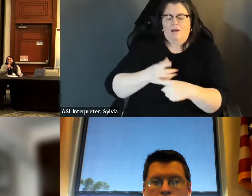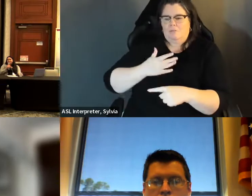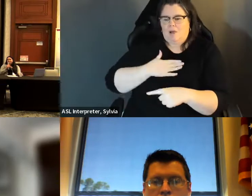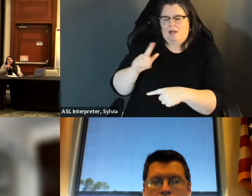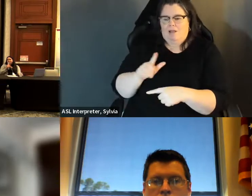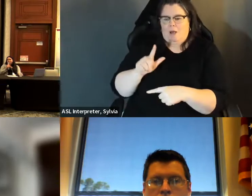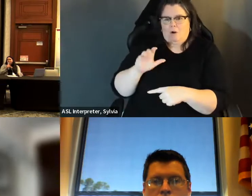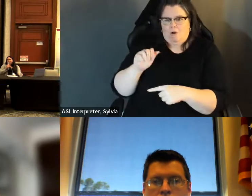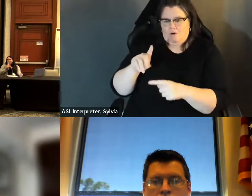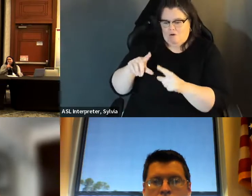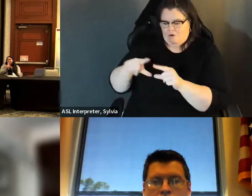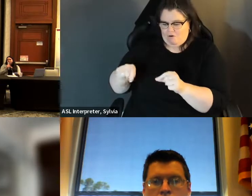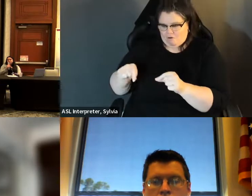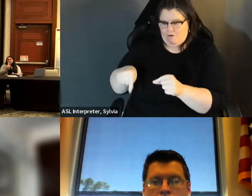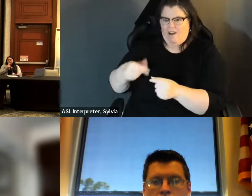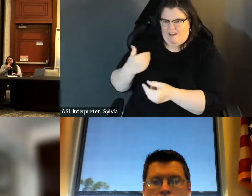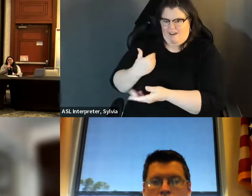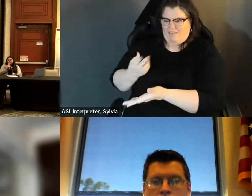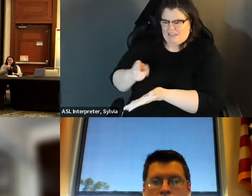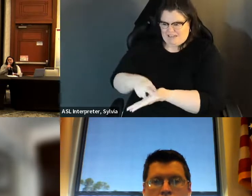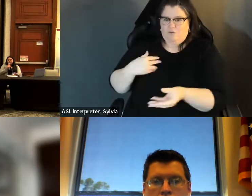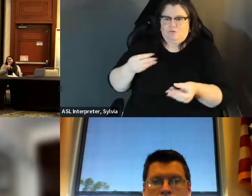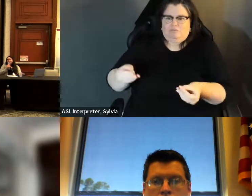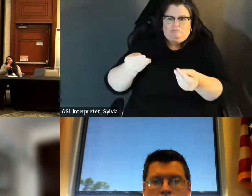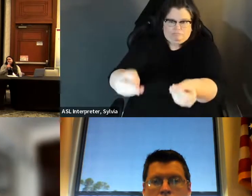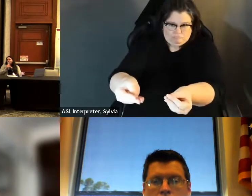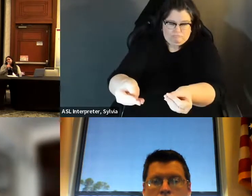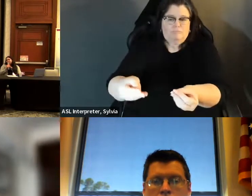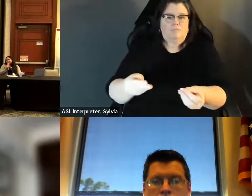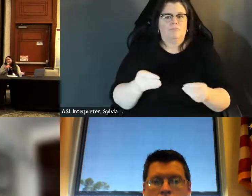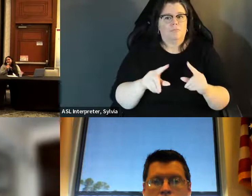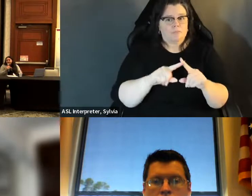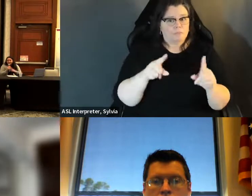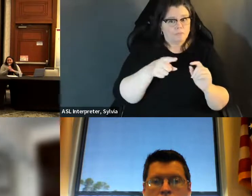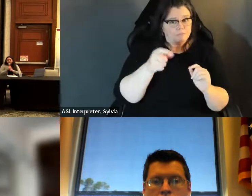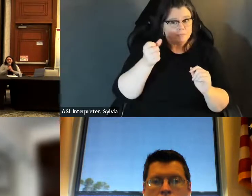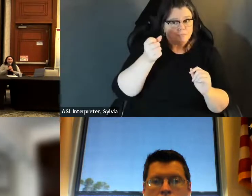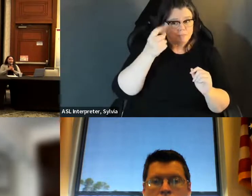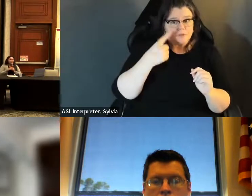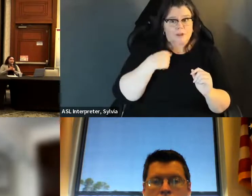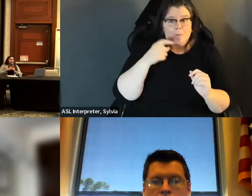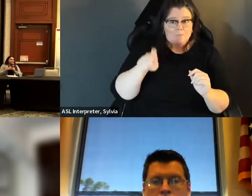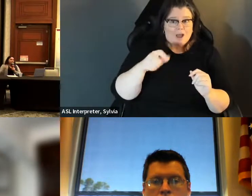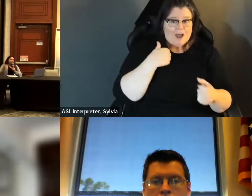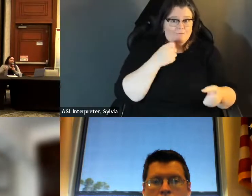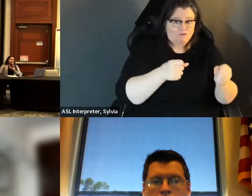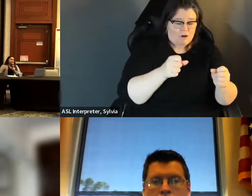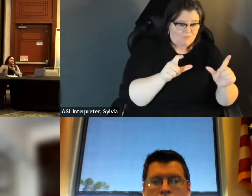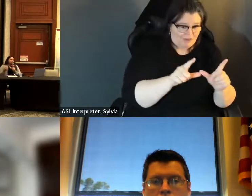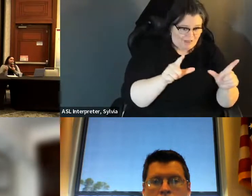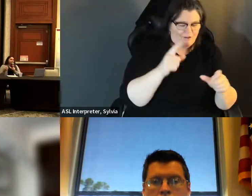vote this year. And I used my library card, which had my signature on it. But the caveat to that is that I